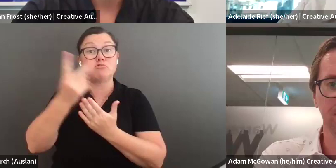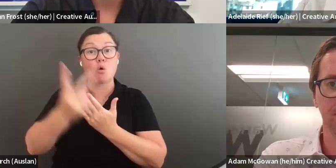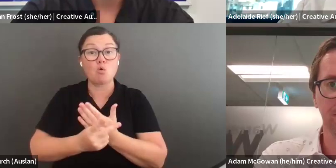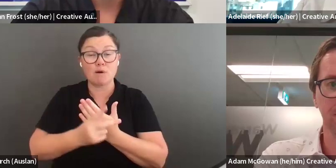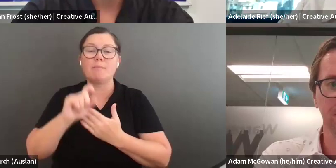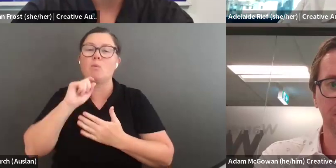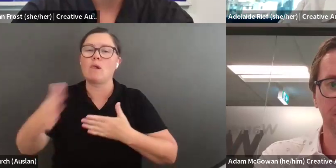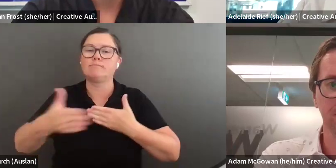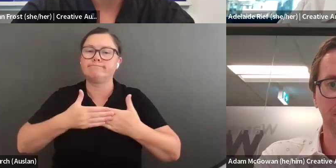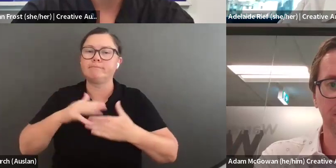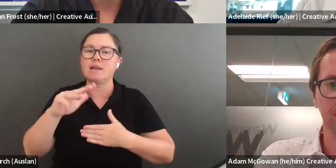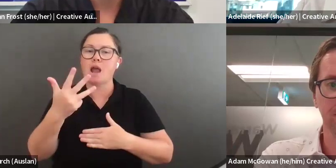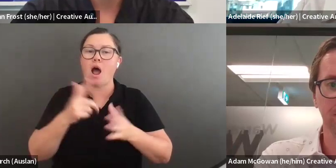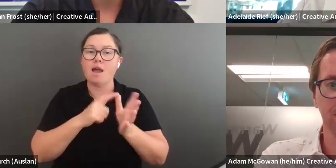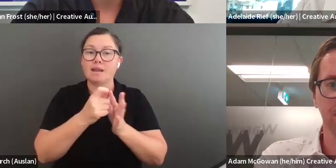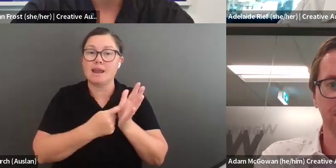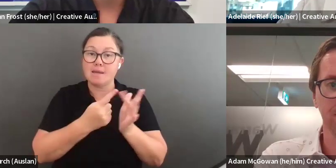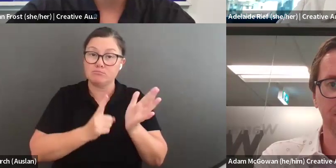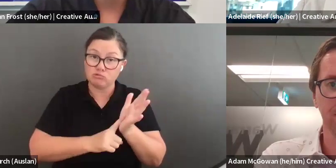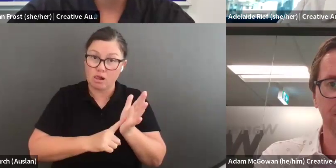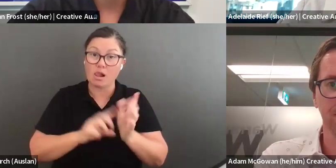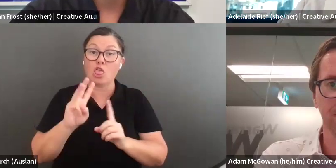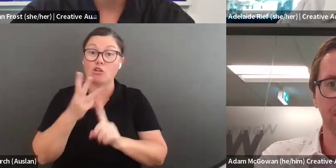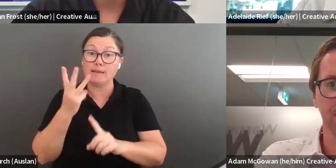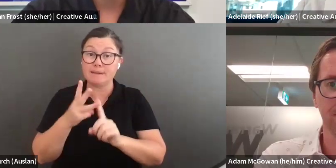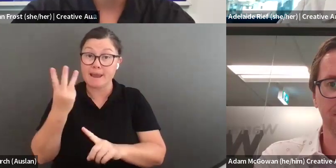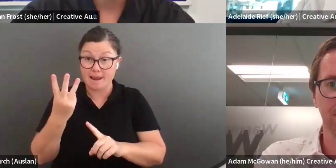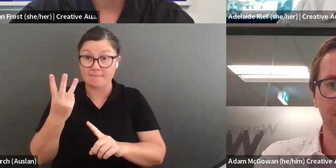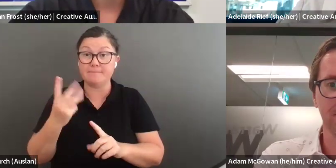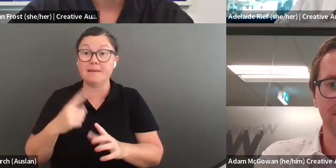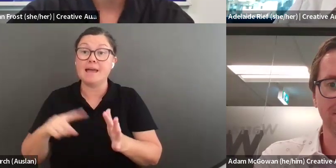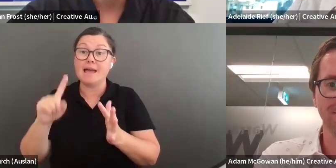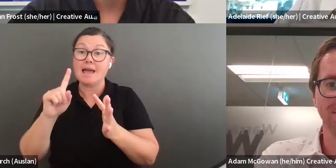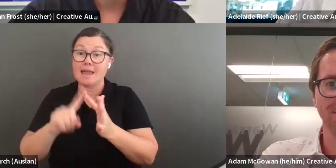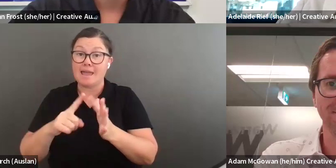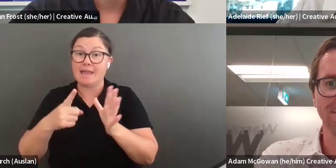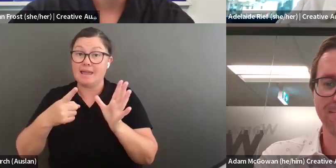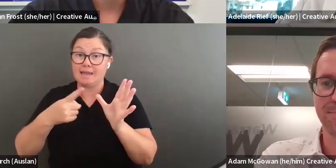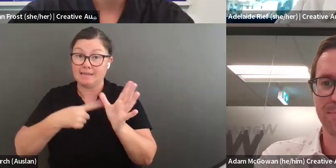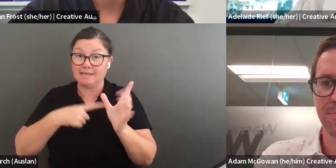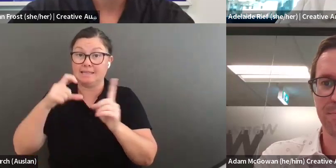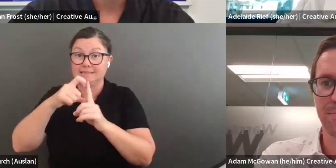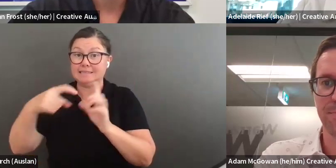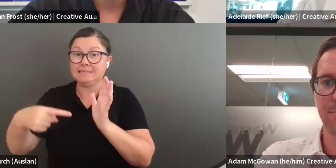Applications will close on 9 April at 3 PM Australian eastern daylight saving time.